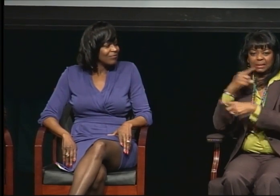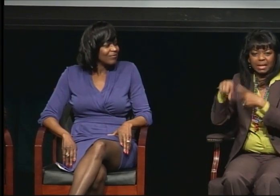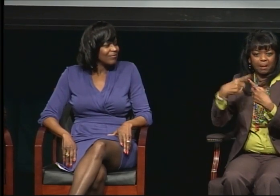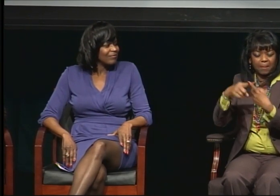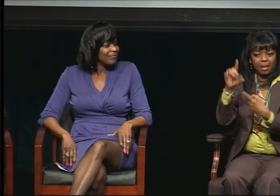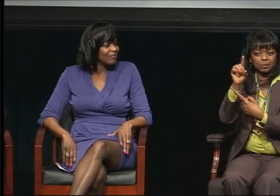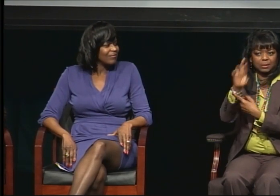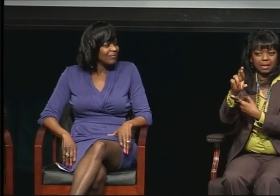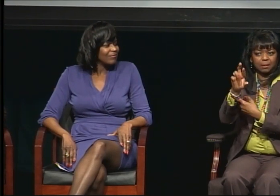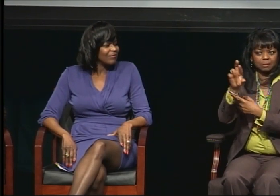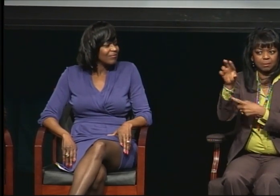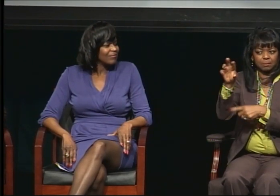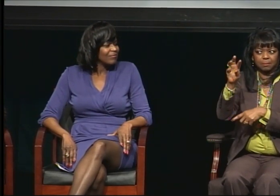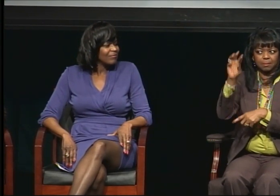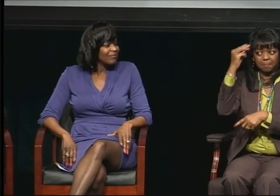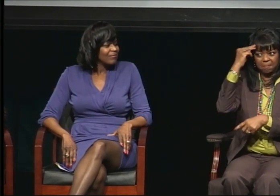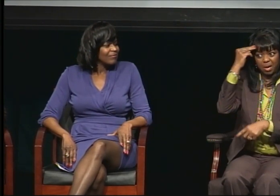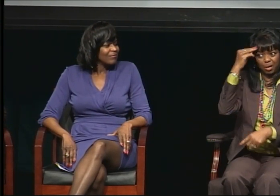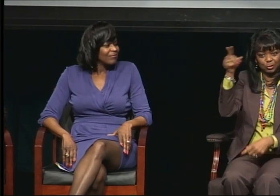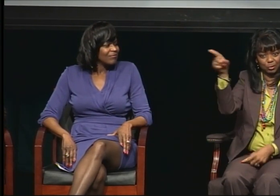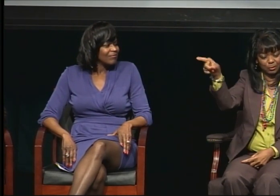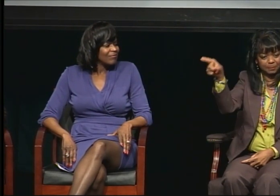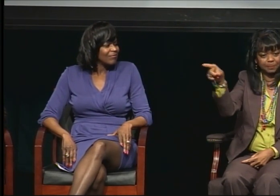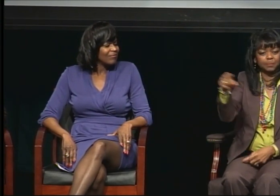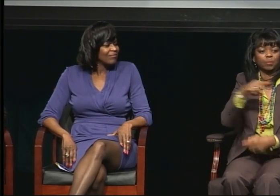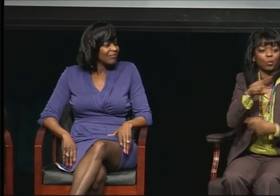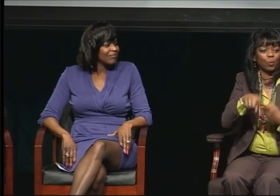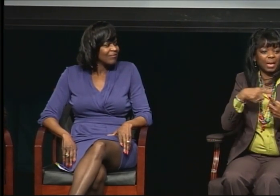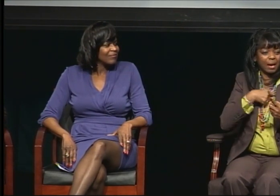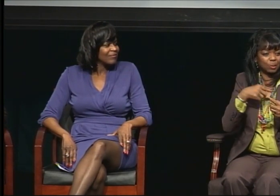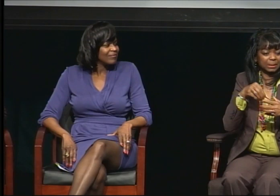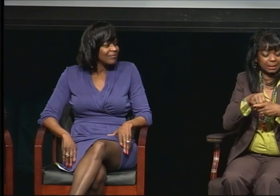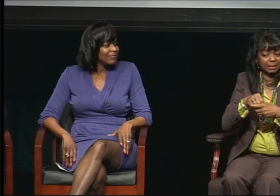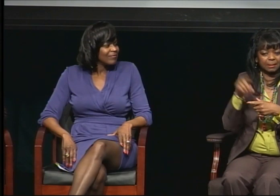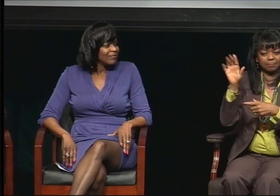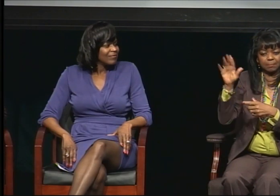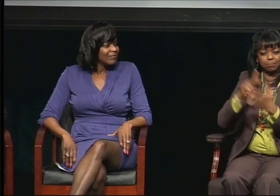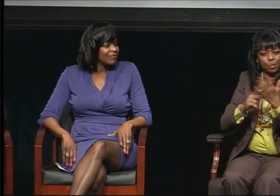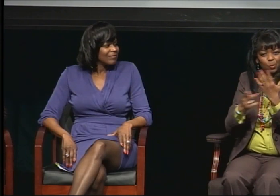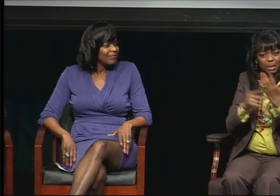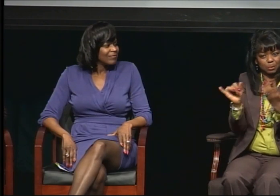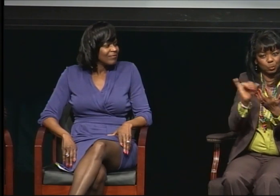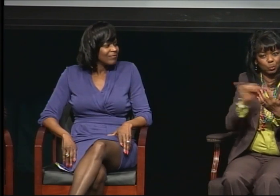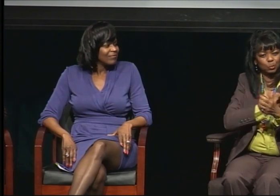And when I was working on my dissertation, the work that I was doing was very challenging.